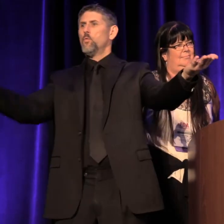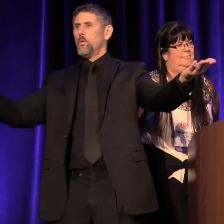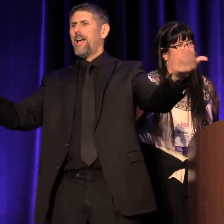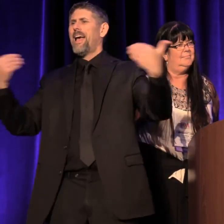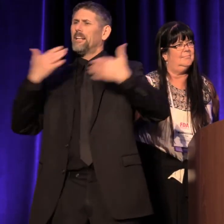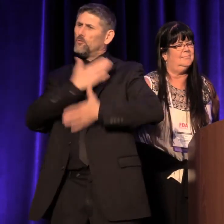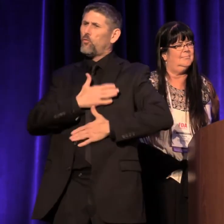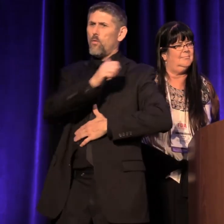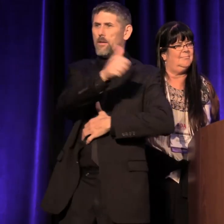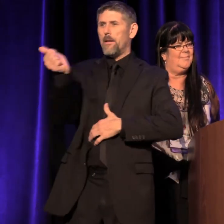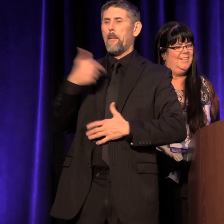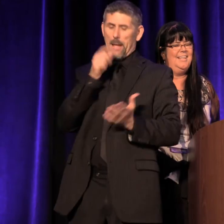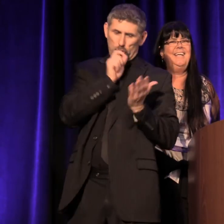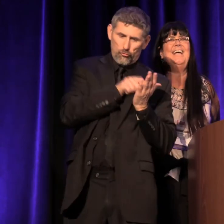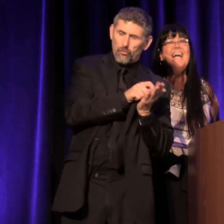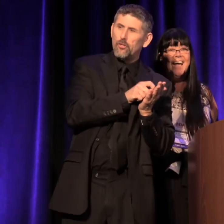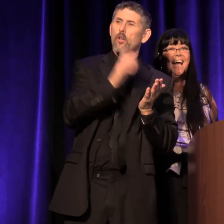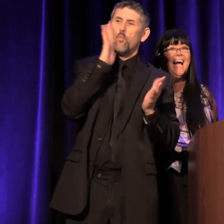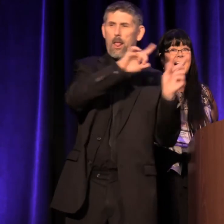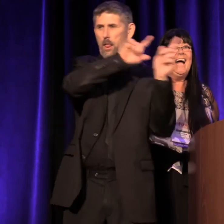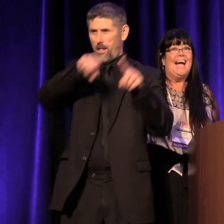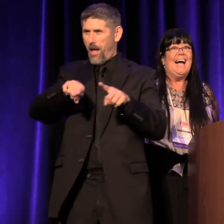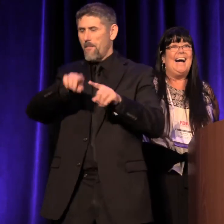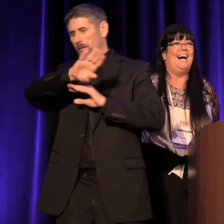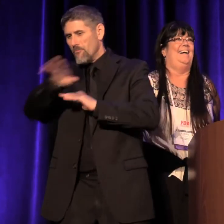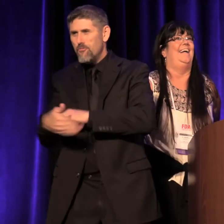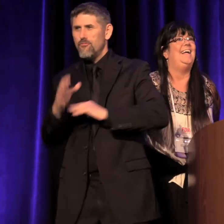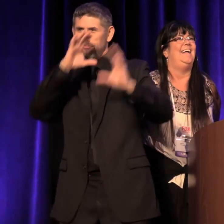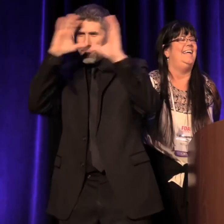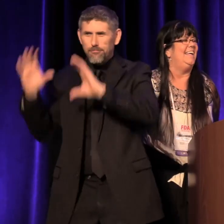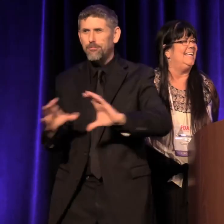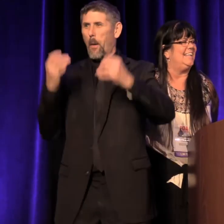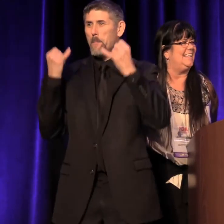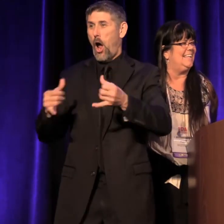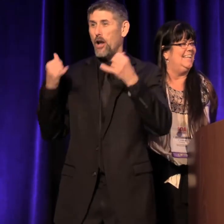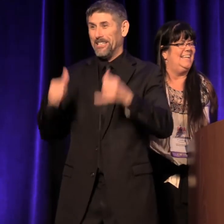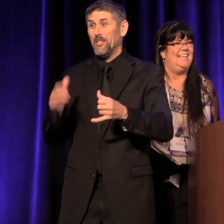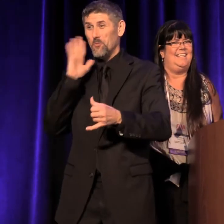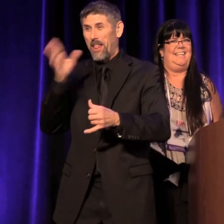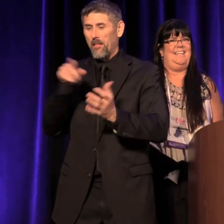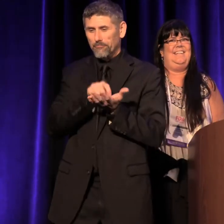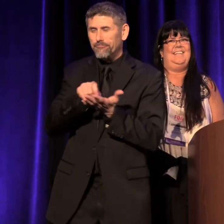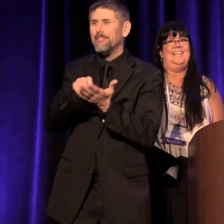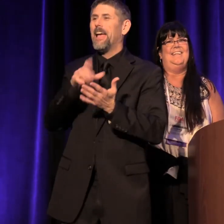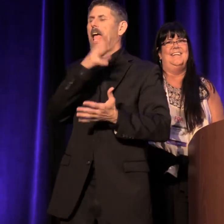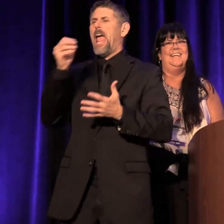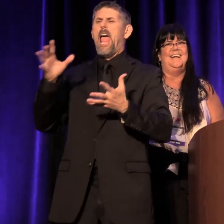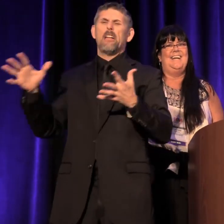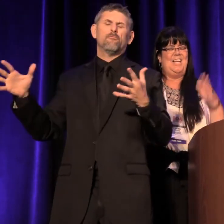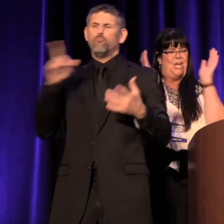My chickens will be at the late-night party. Welcome and tear it up in the name of theater, everybody.